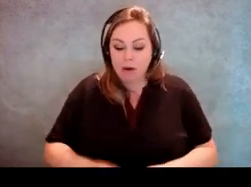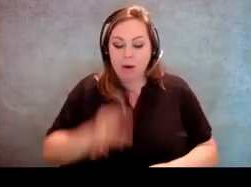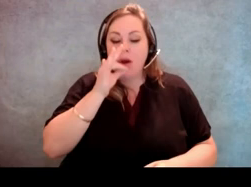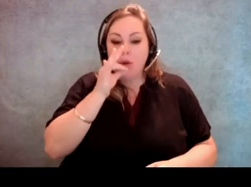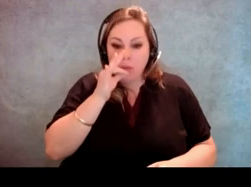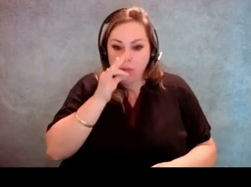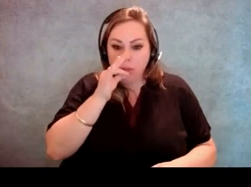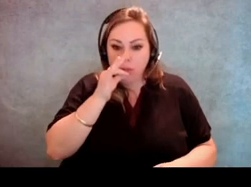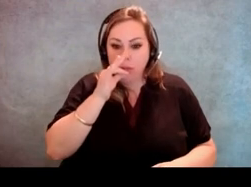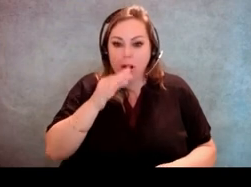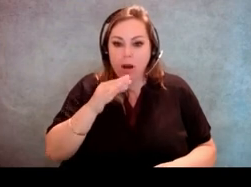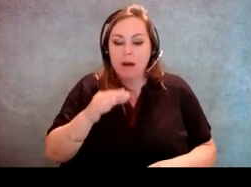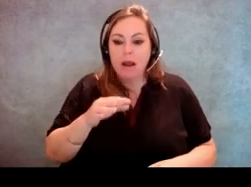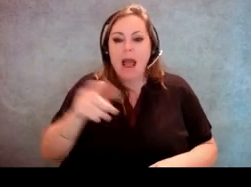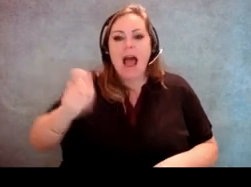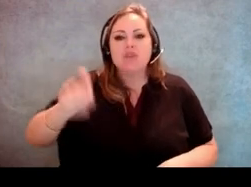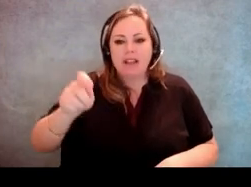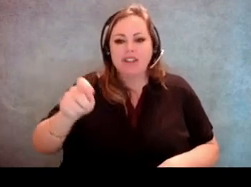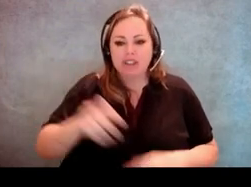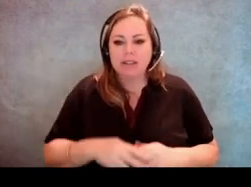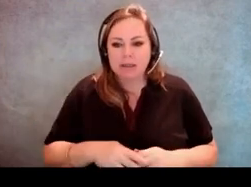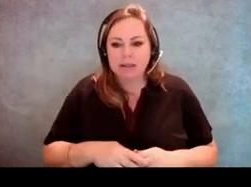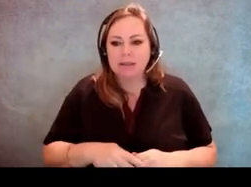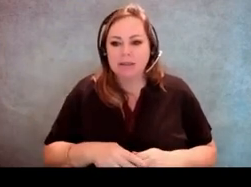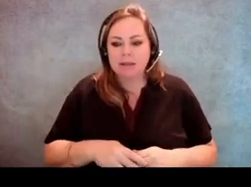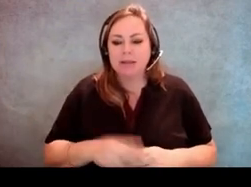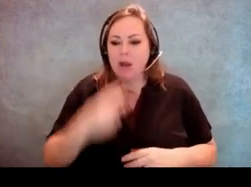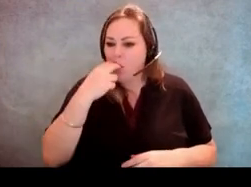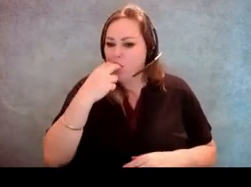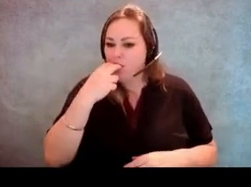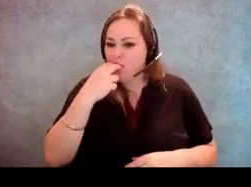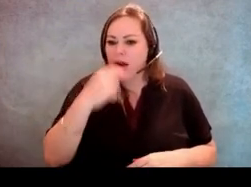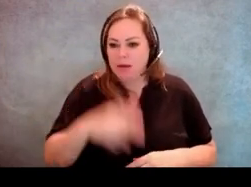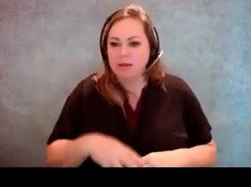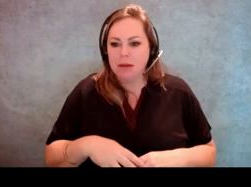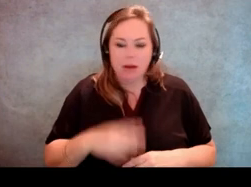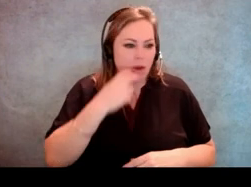He blew into it and it would help move him around. [Jeff Miller] It's a kind of switch that you can operate using your head